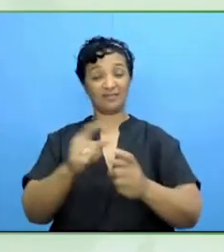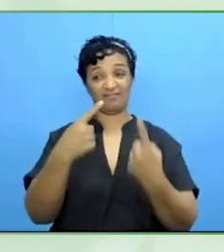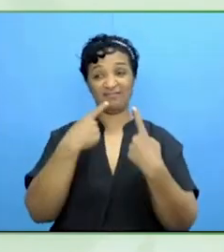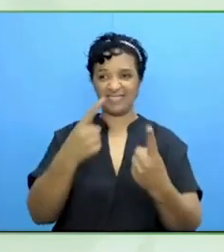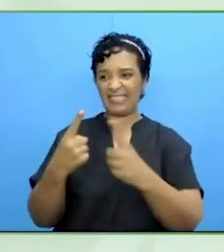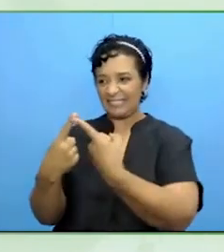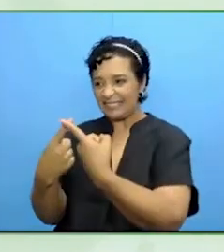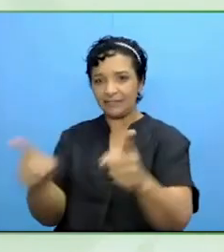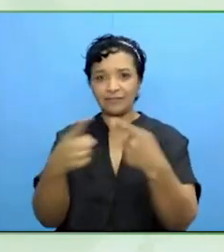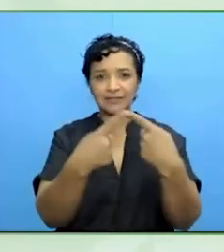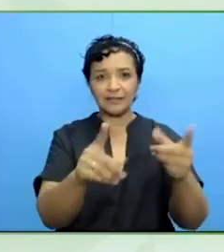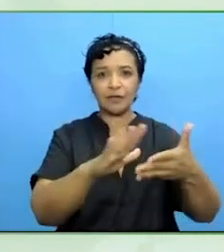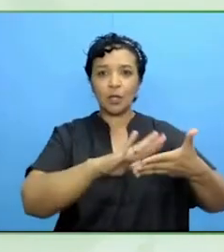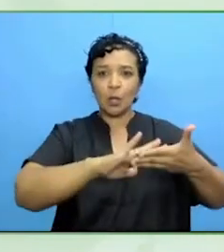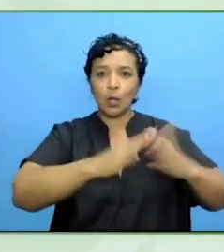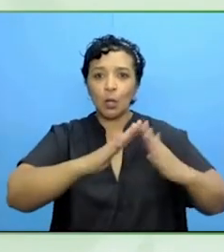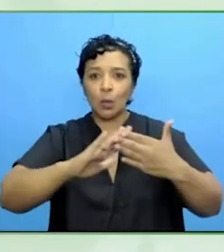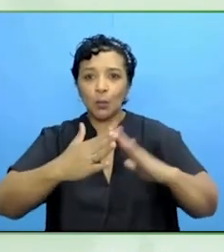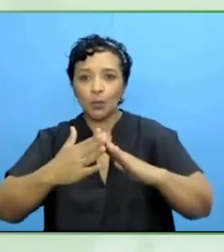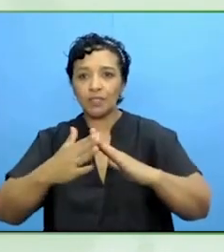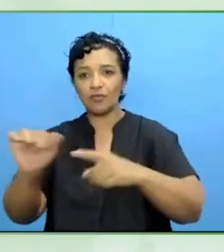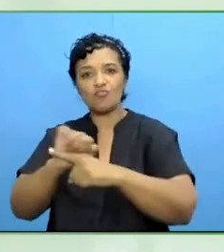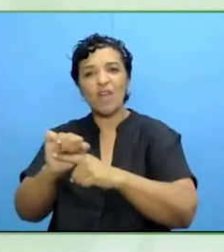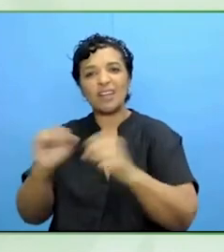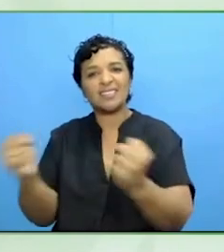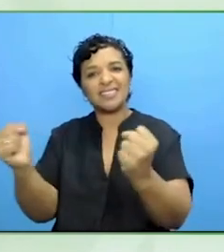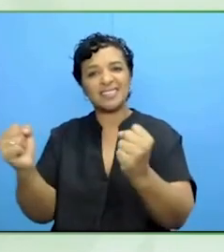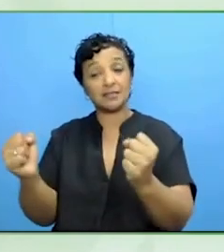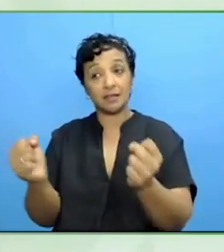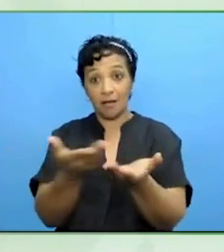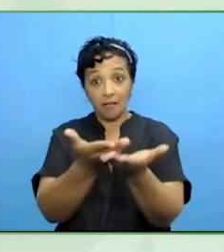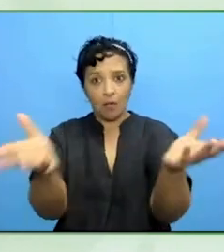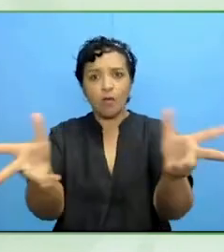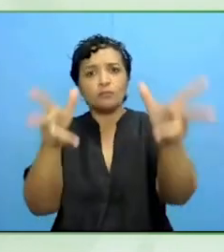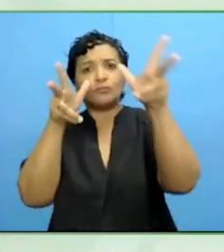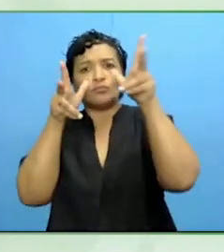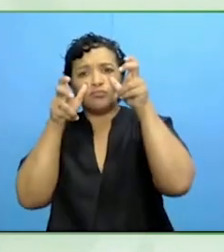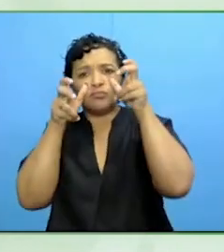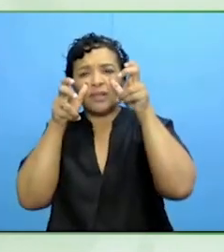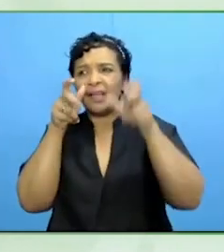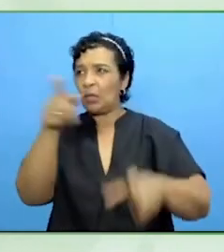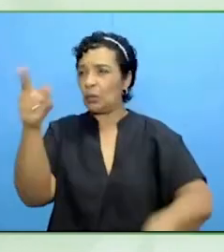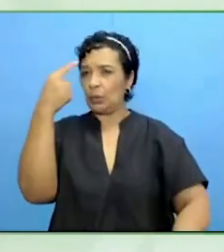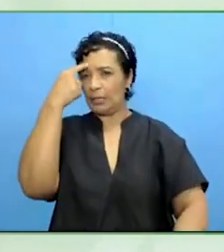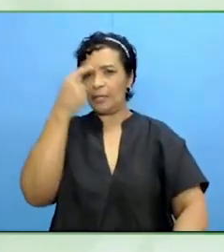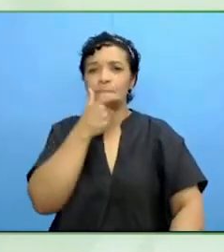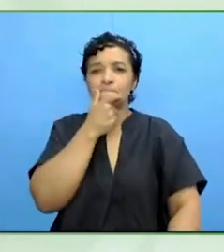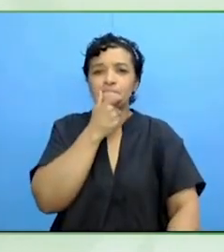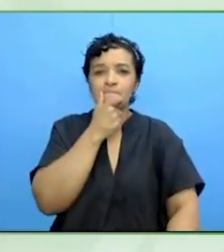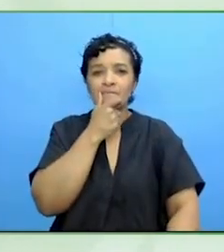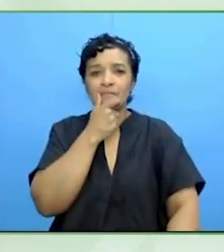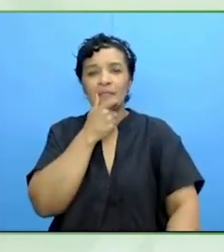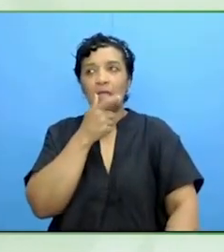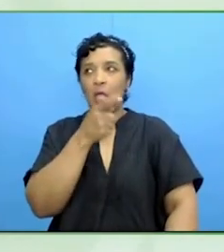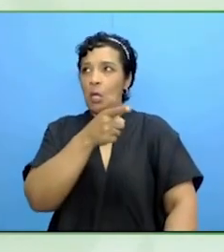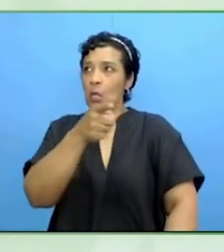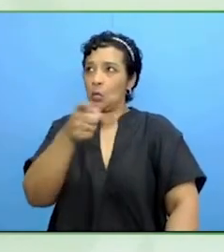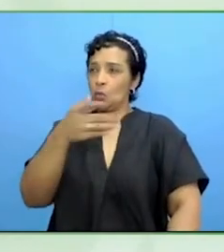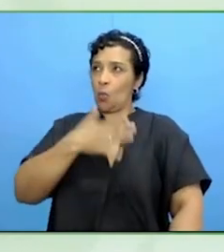For anybody listening today, what is your ask of anybody as you move